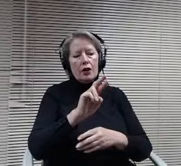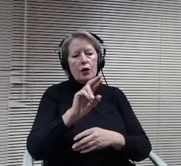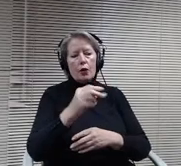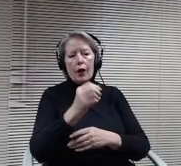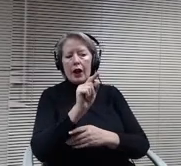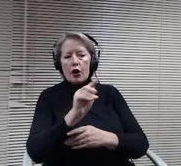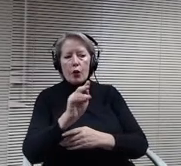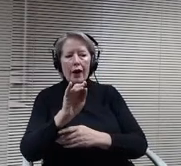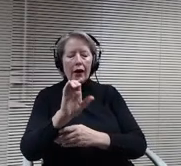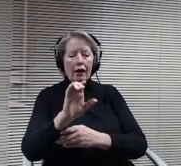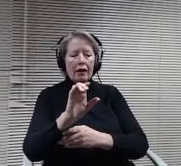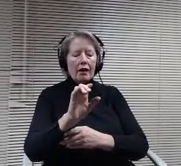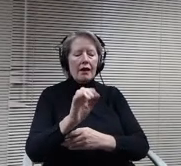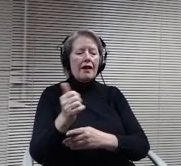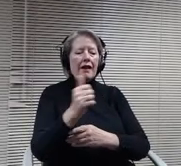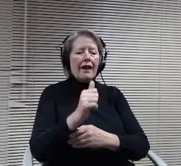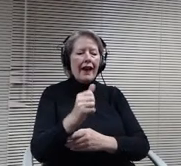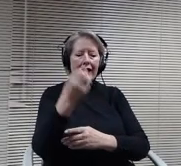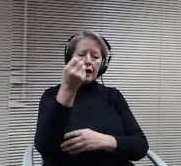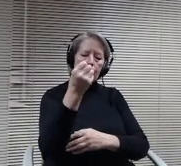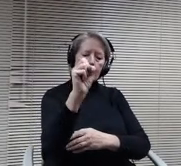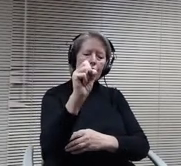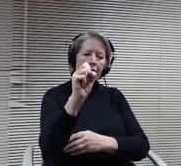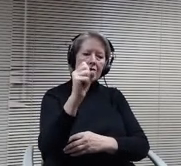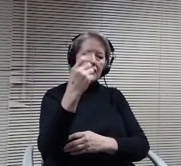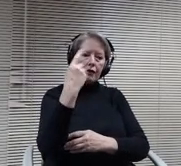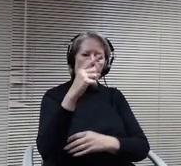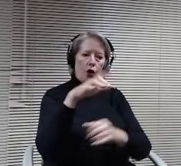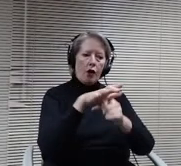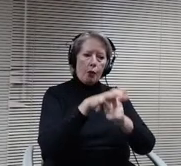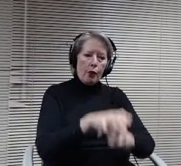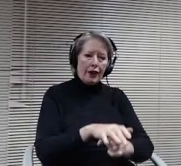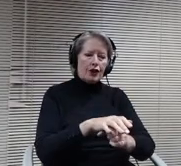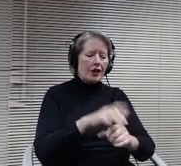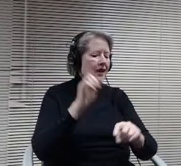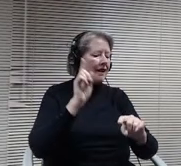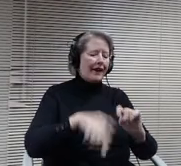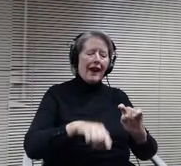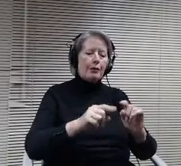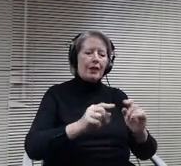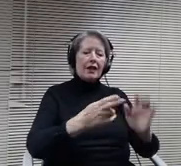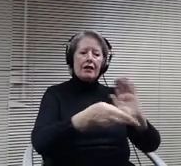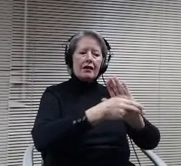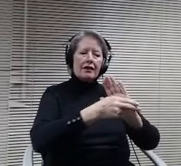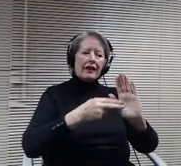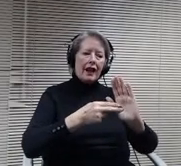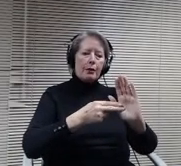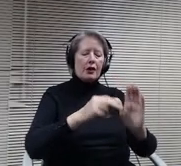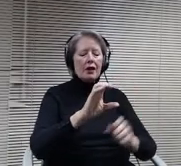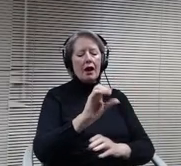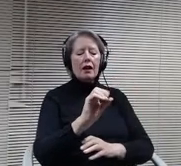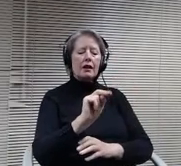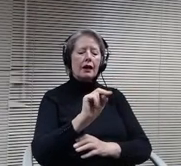oppression cannot be considered controversial is critical to teaching our students that human rights are not debatable.